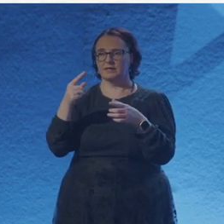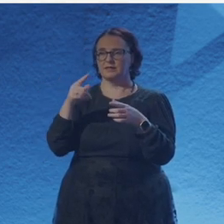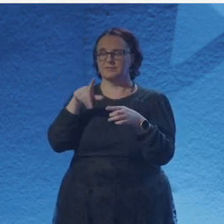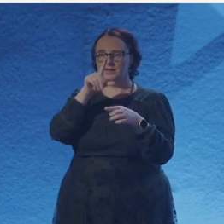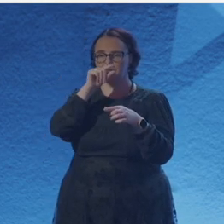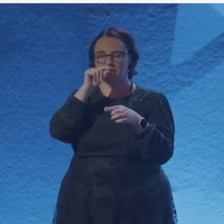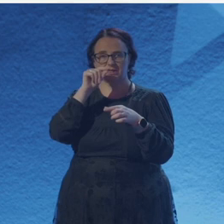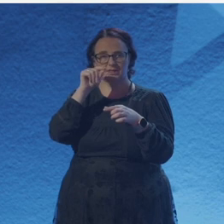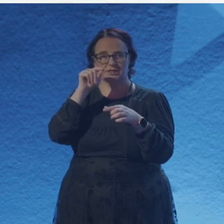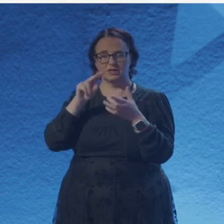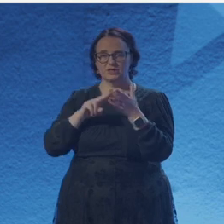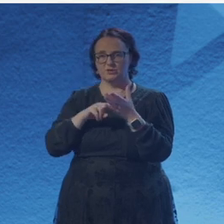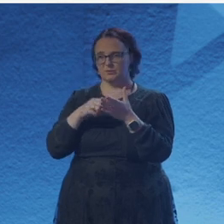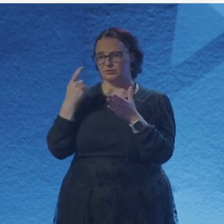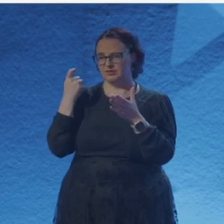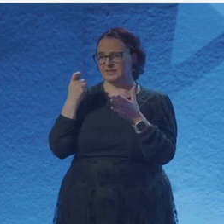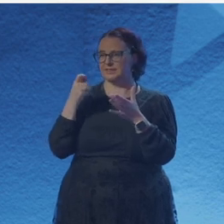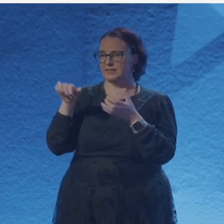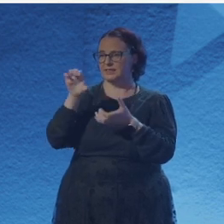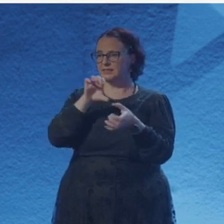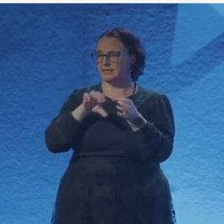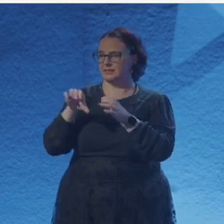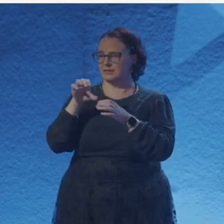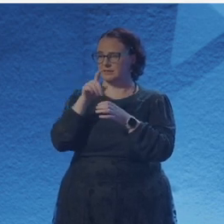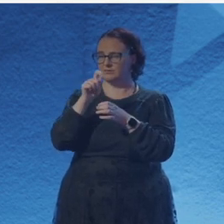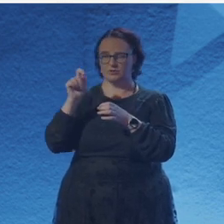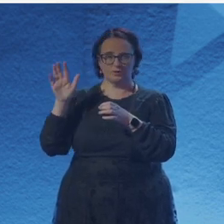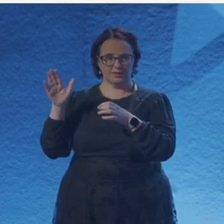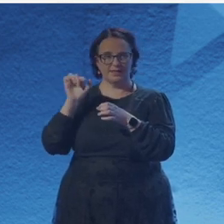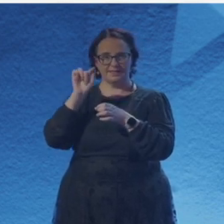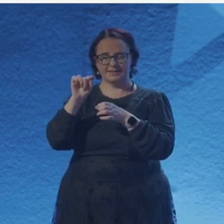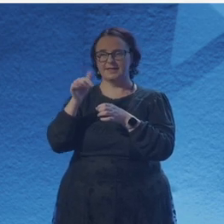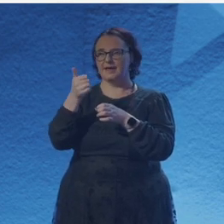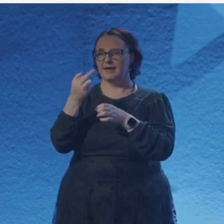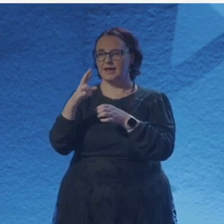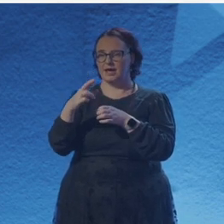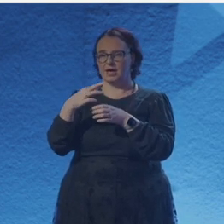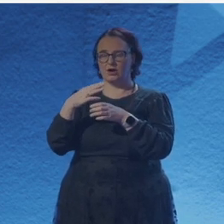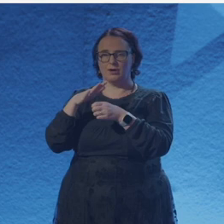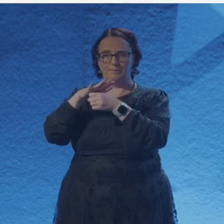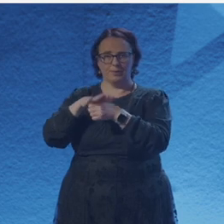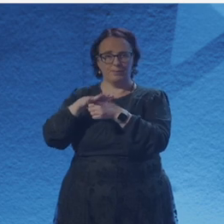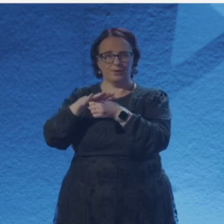portrait or painting by Joseph Wright that depicts a family